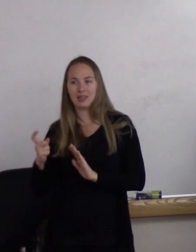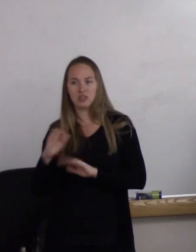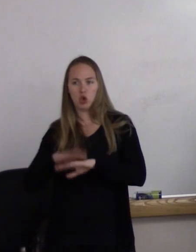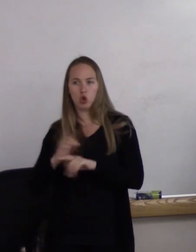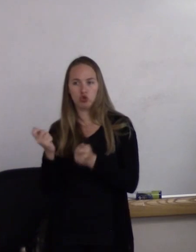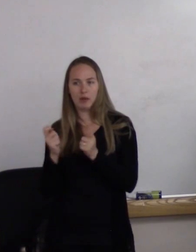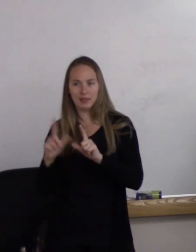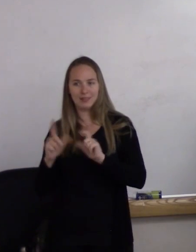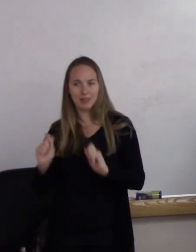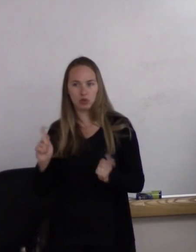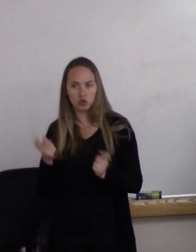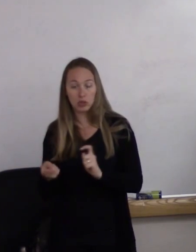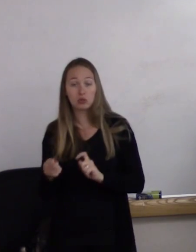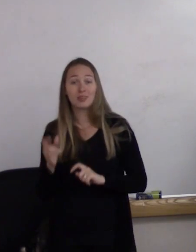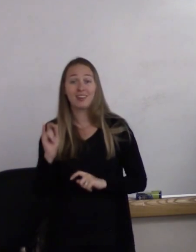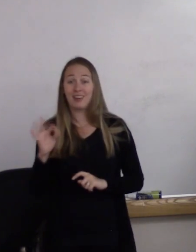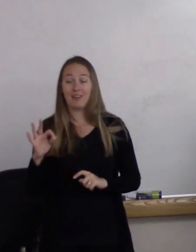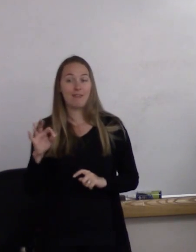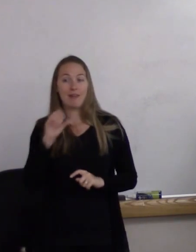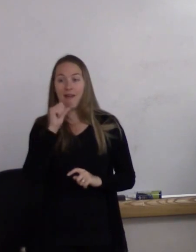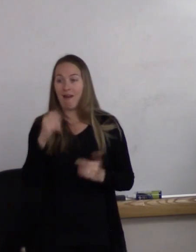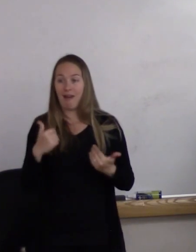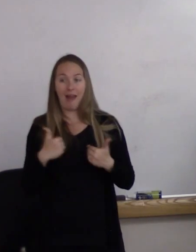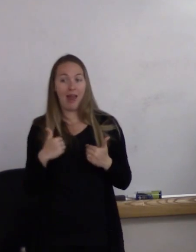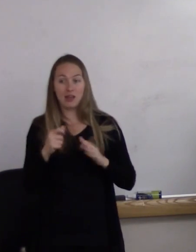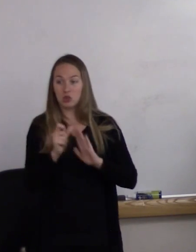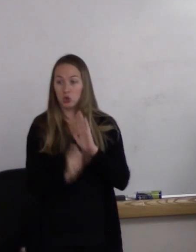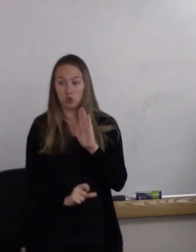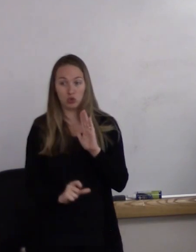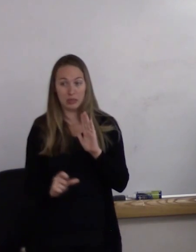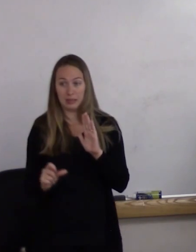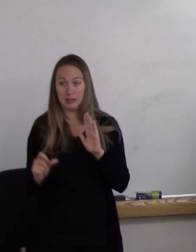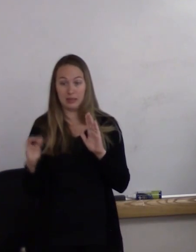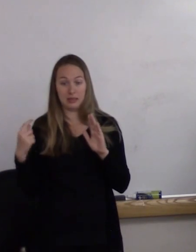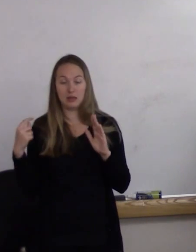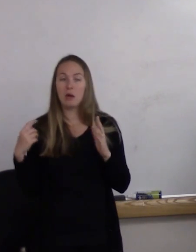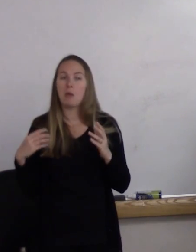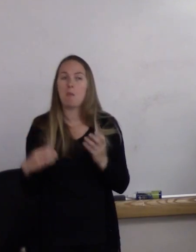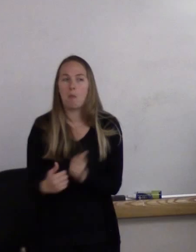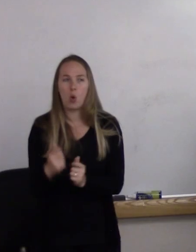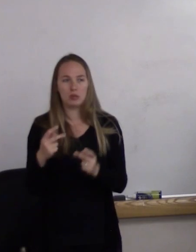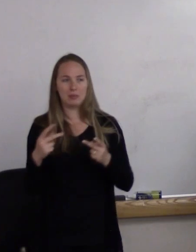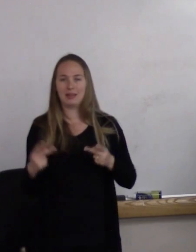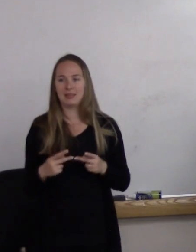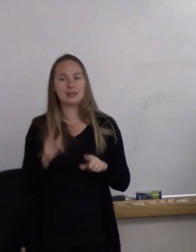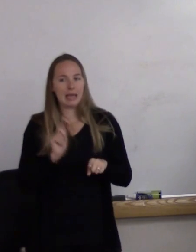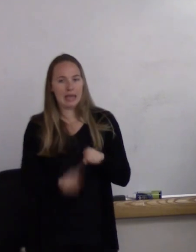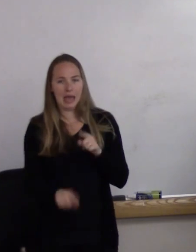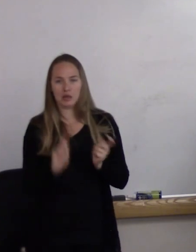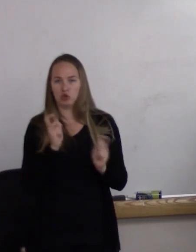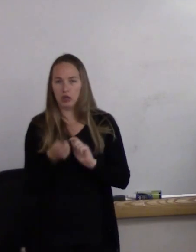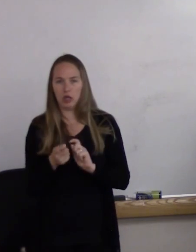If an individual has not had sex reassignment surgery, in most places you cannot change your driver's license.